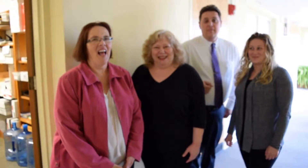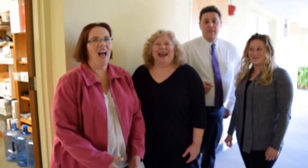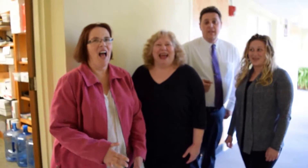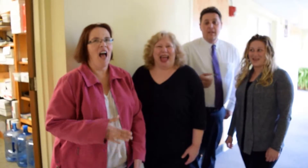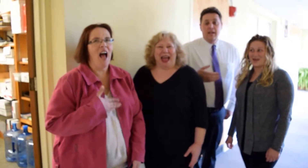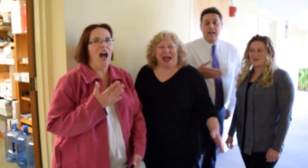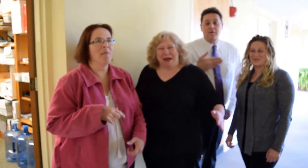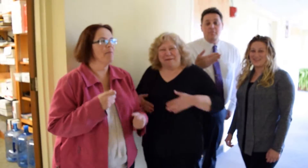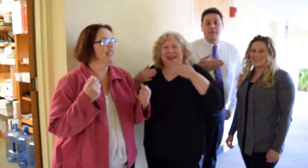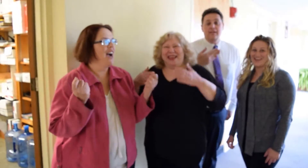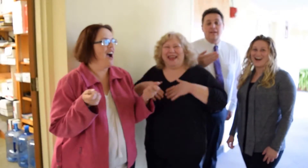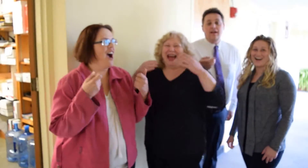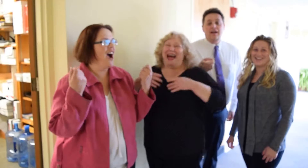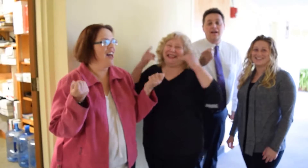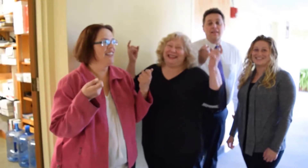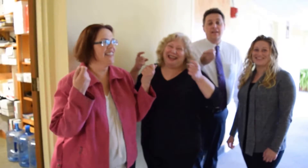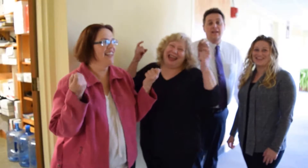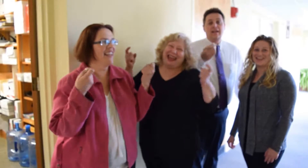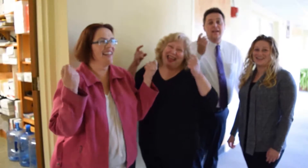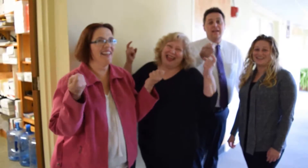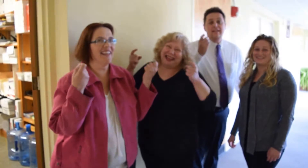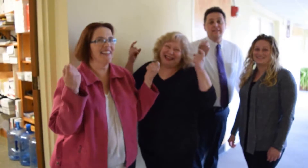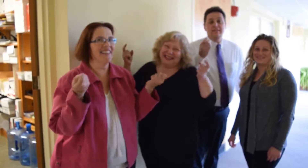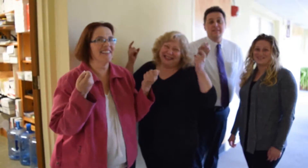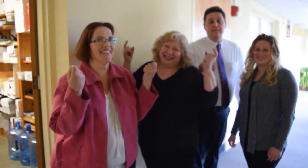Happy Holidays!